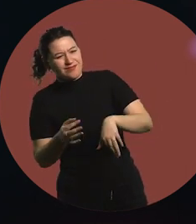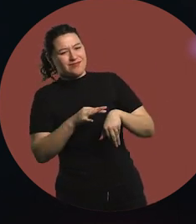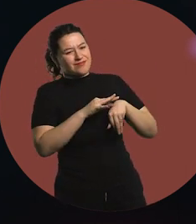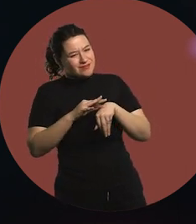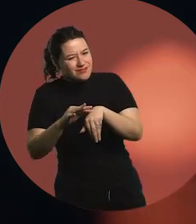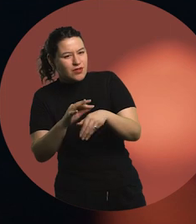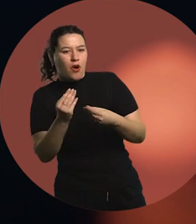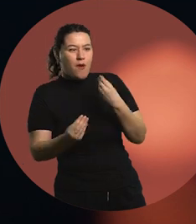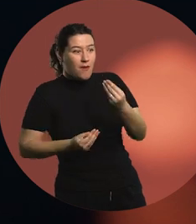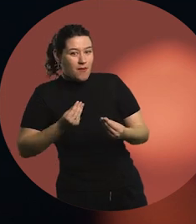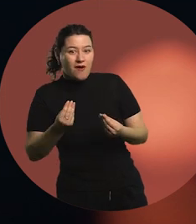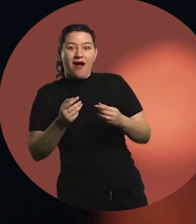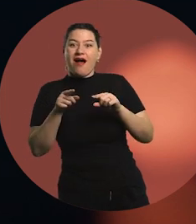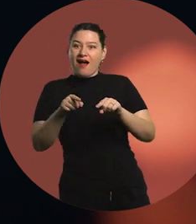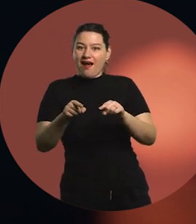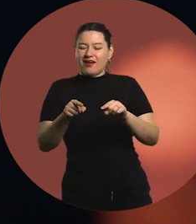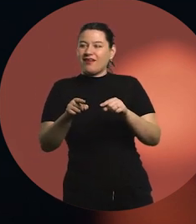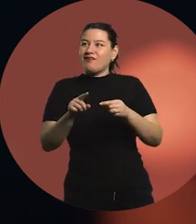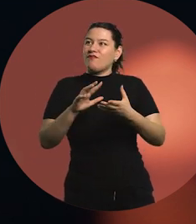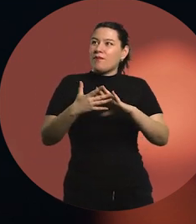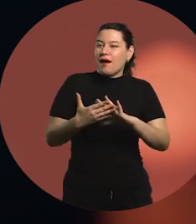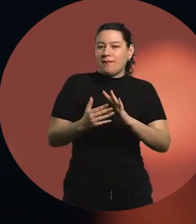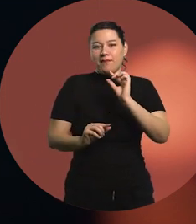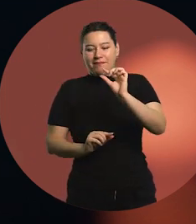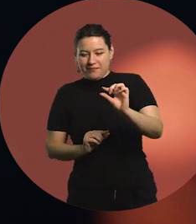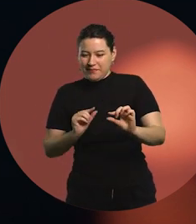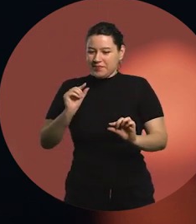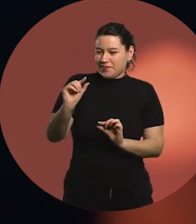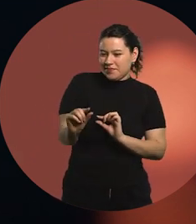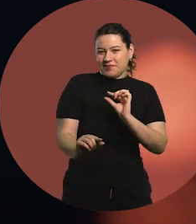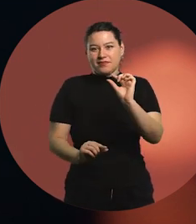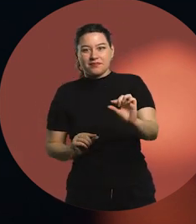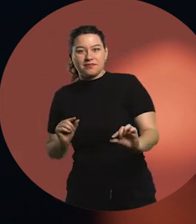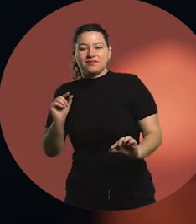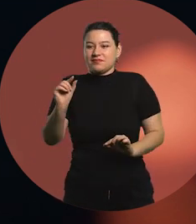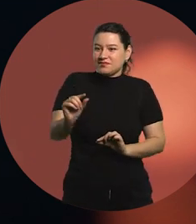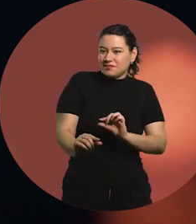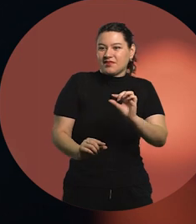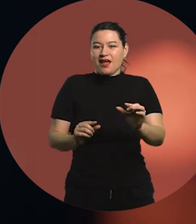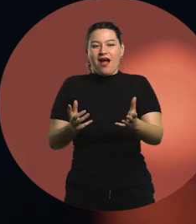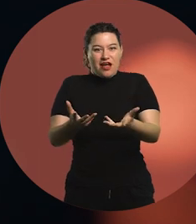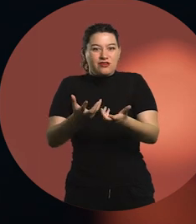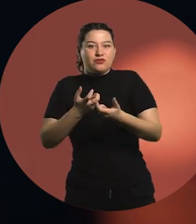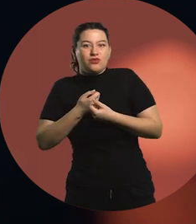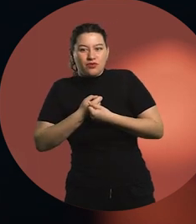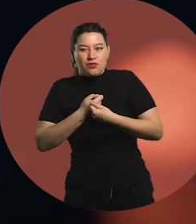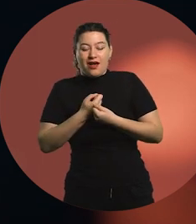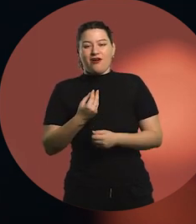Those were baby steps that somehow build your confidence